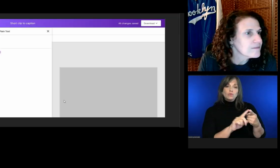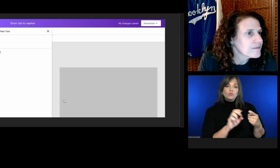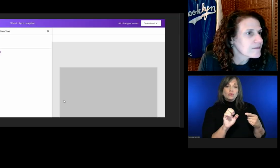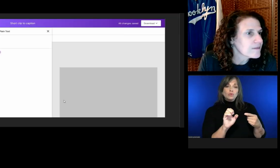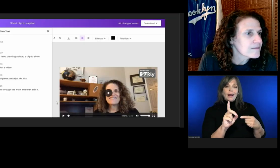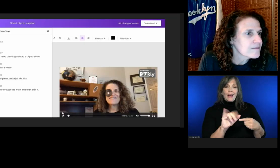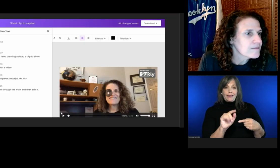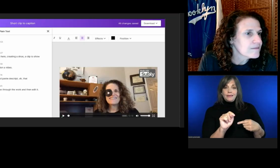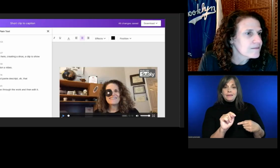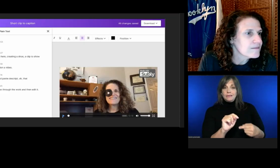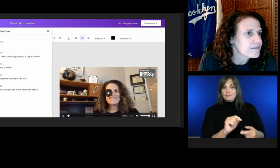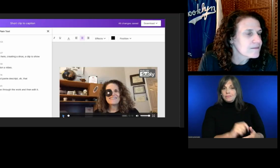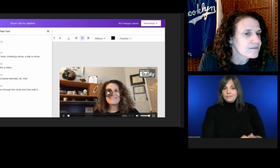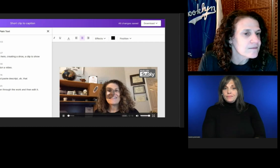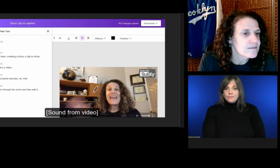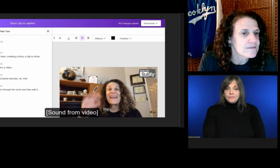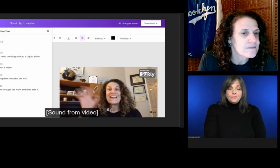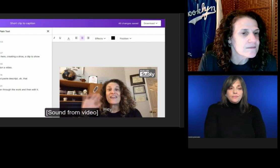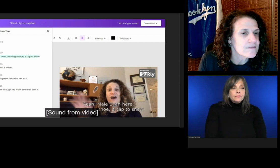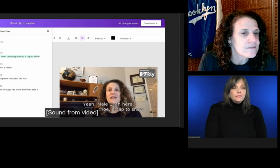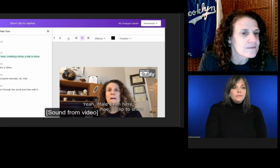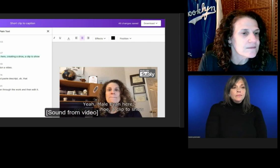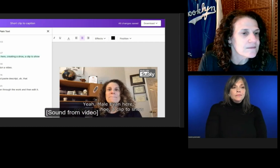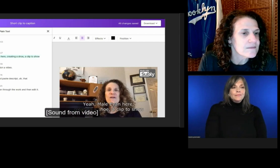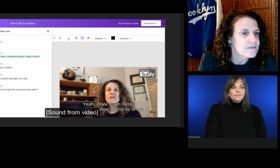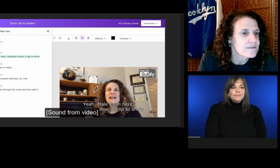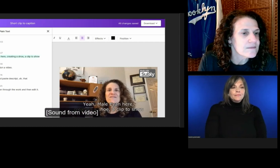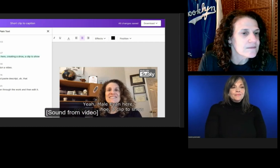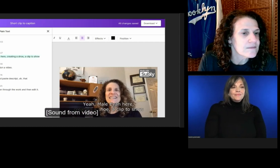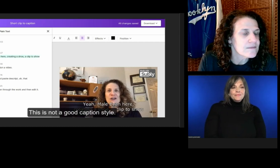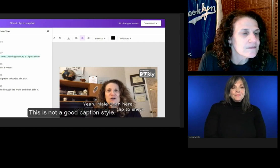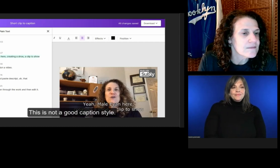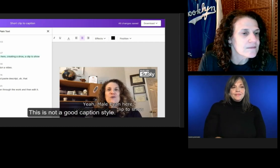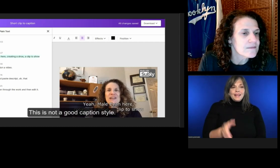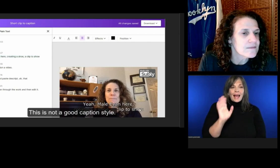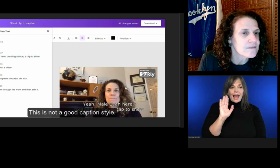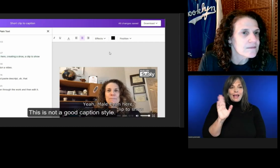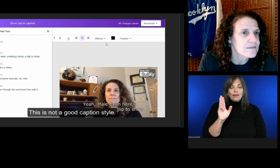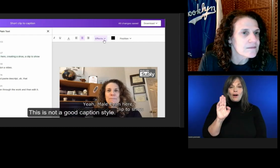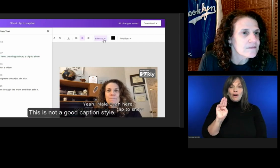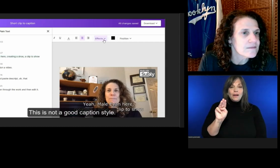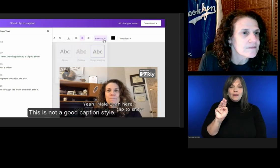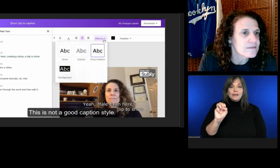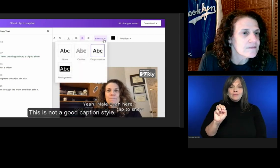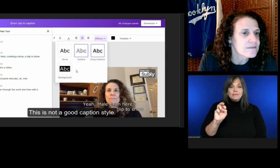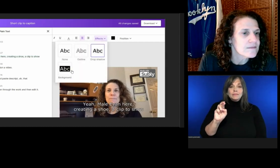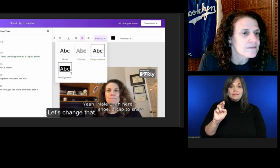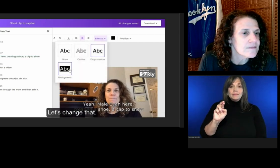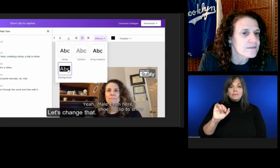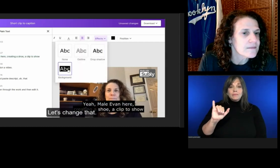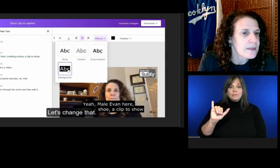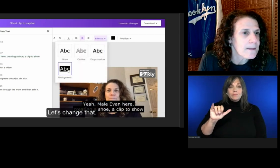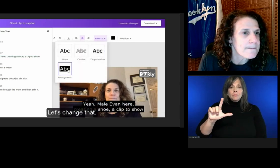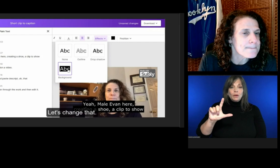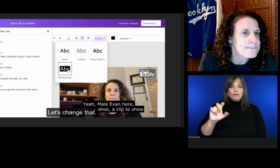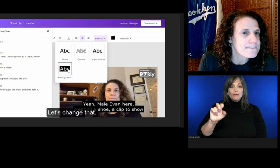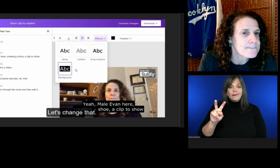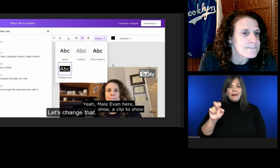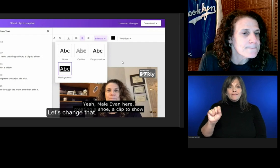Male Evan here! Not a good caption style.